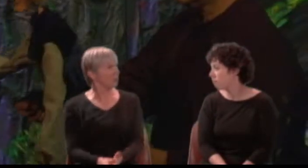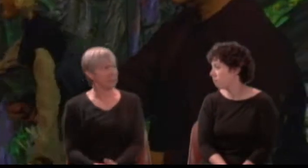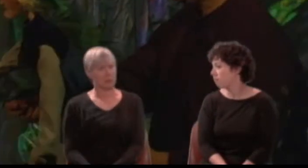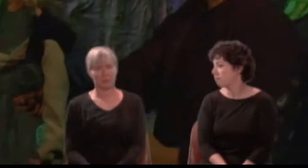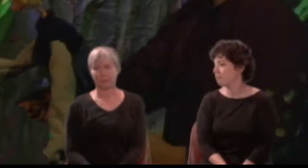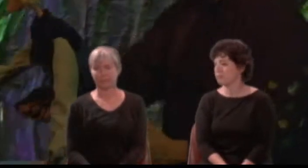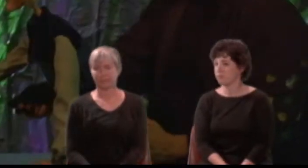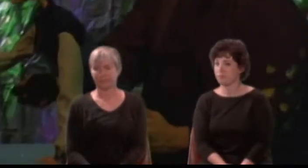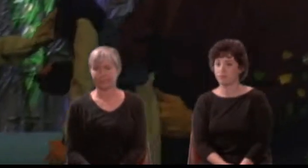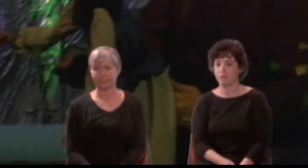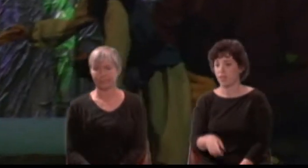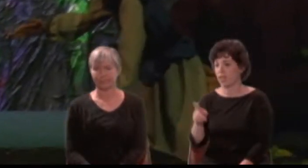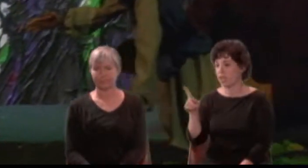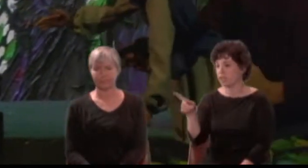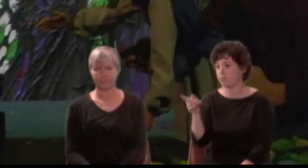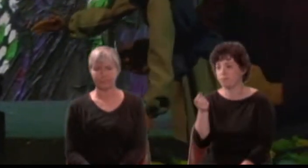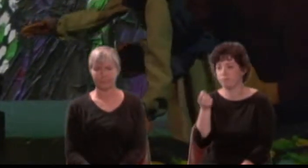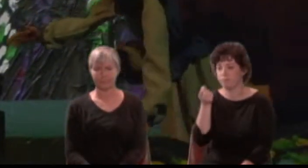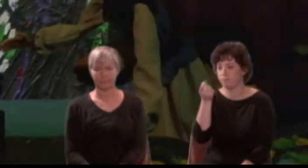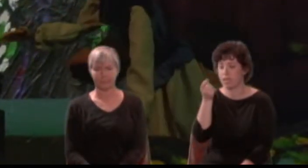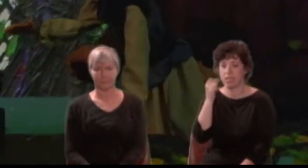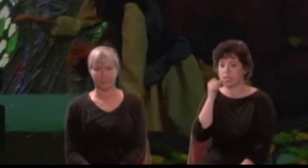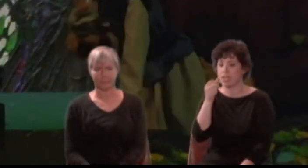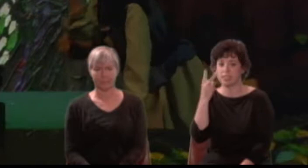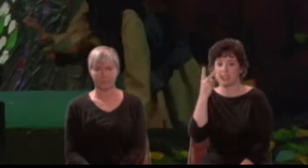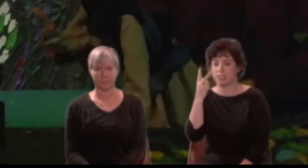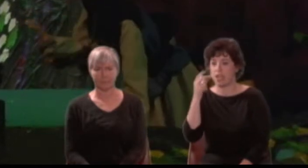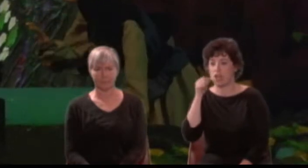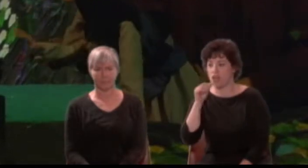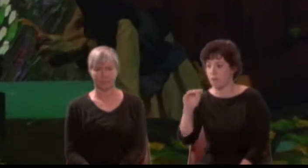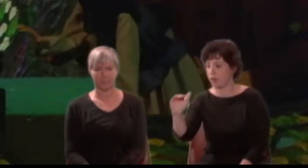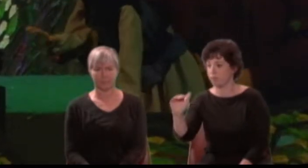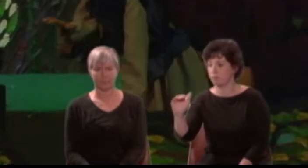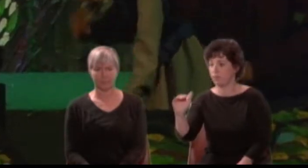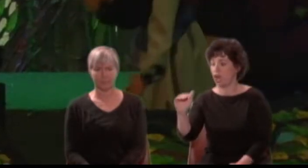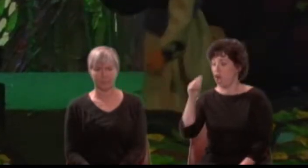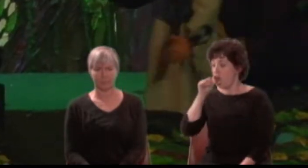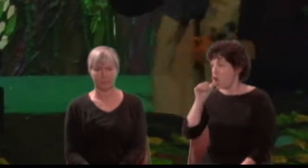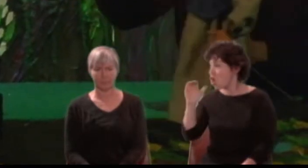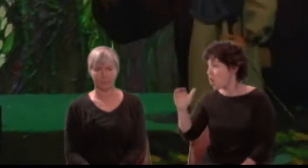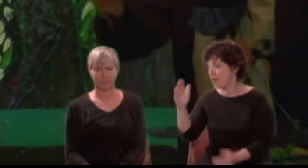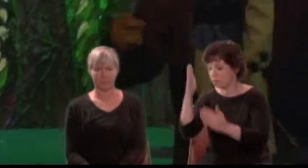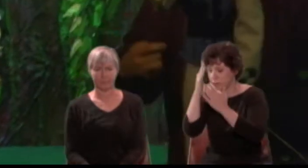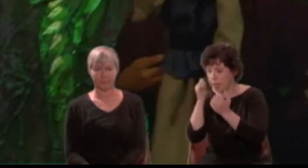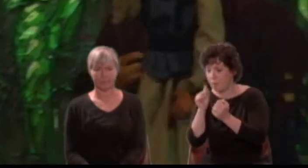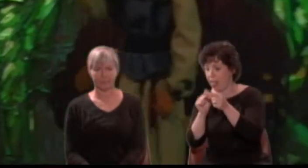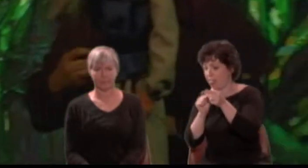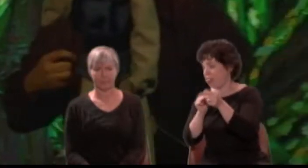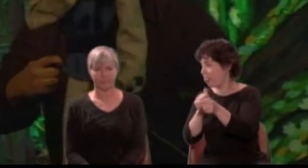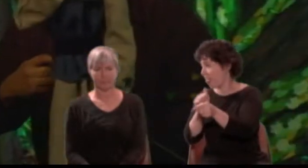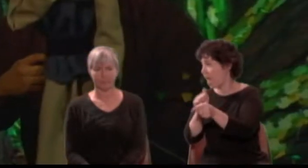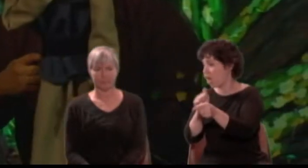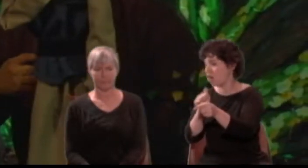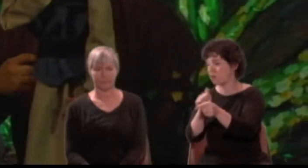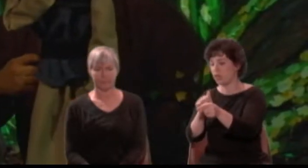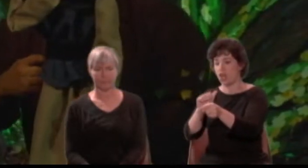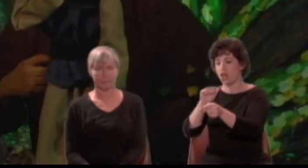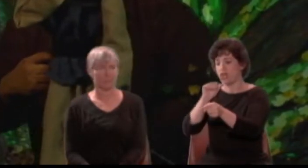Lysander: She sees not Hermia. Hermia, sleep thou there: and never mayest thou come Lysander near!